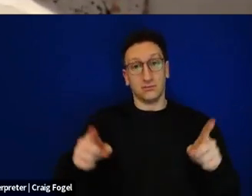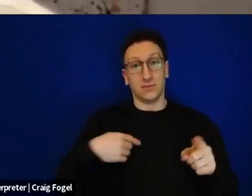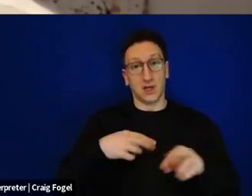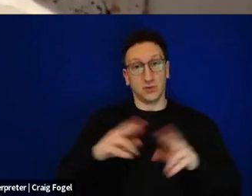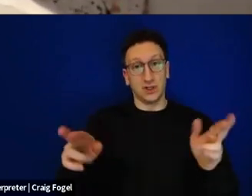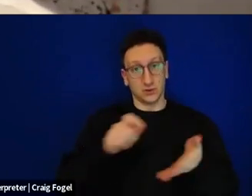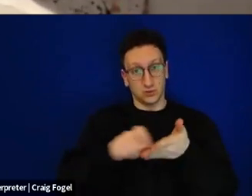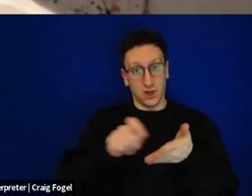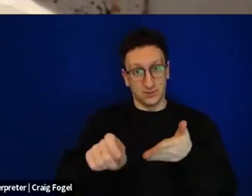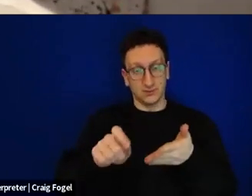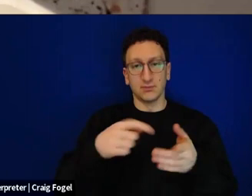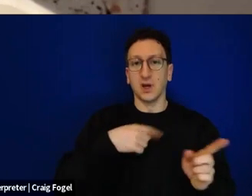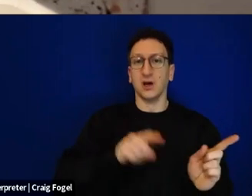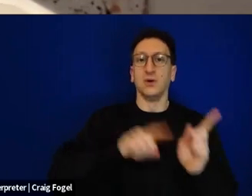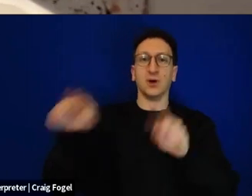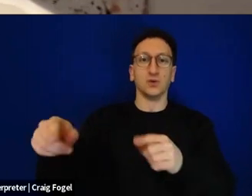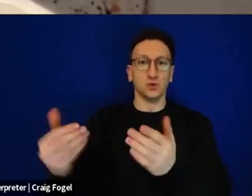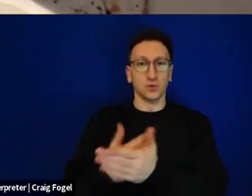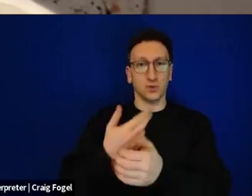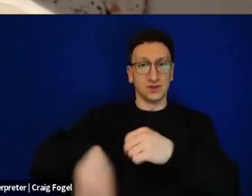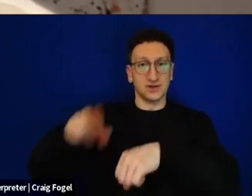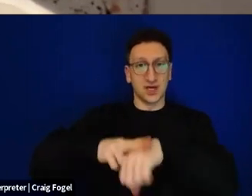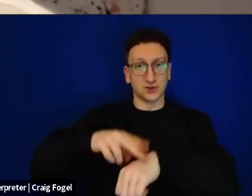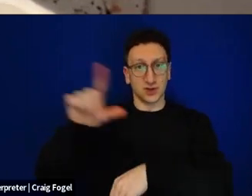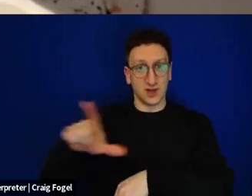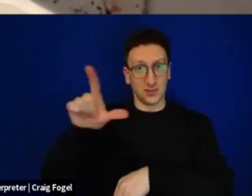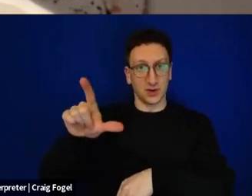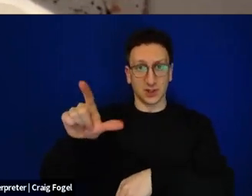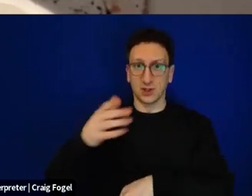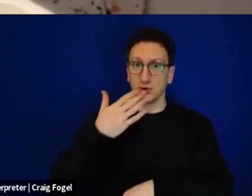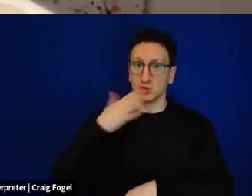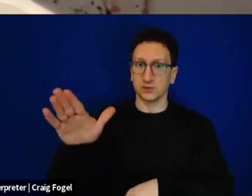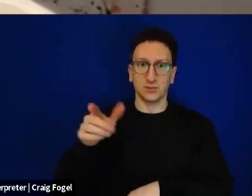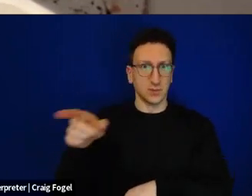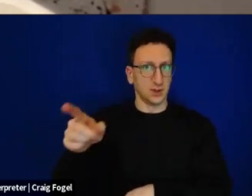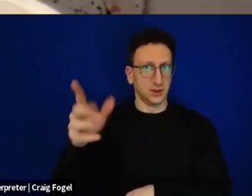to the new building of the National Library in Jerusalem, which is a beautiful building, on your next visit to Israel, I highly recommend you go visit it.